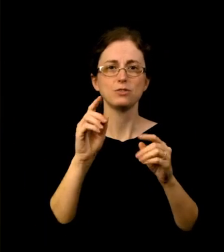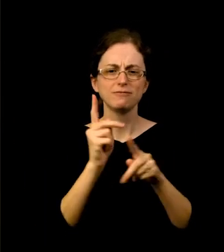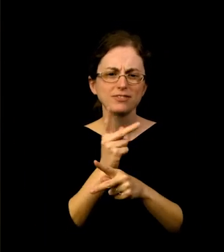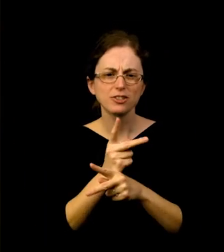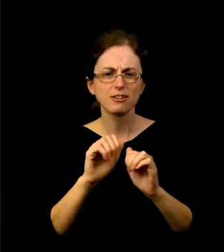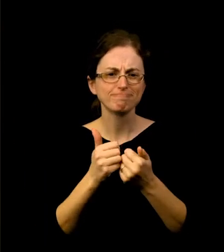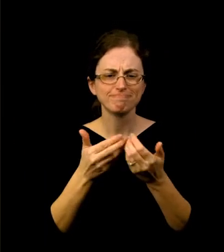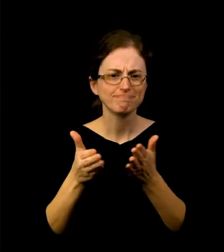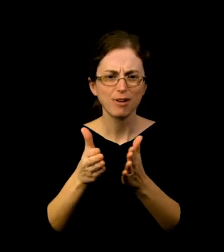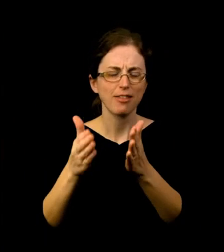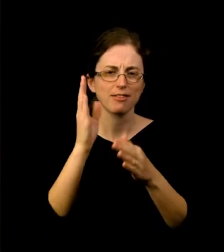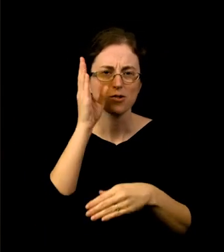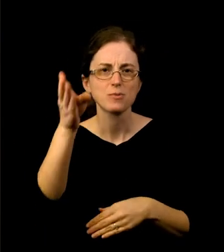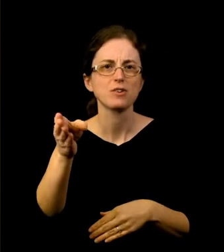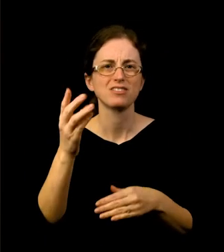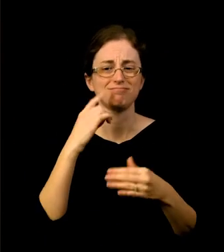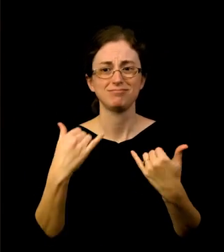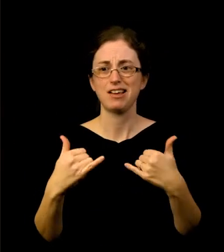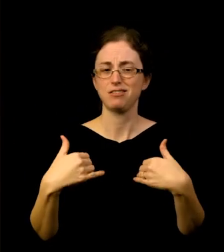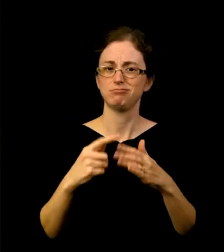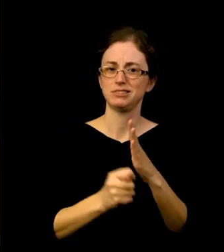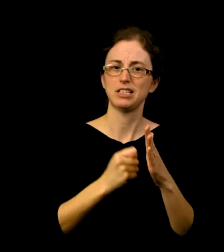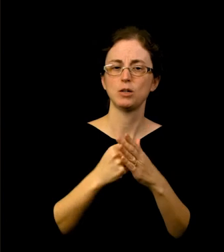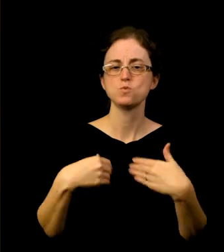I want to extend my deepest gratitude to you, your staff,